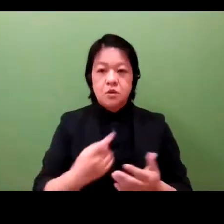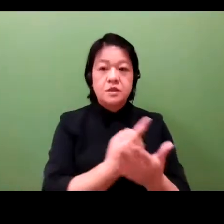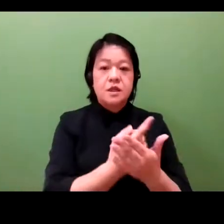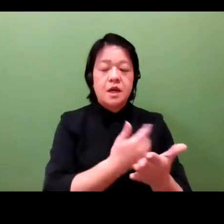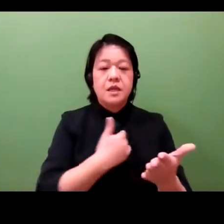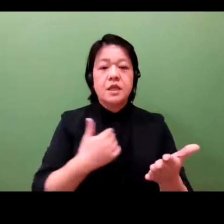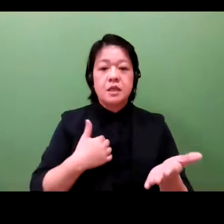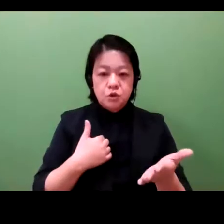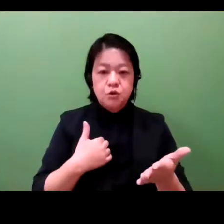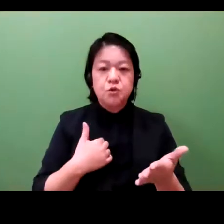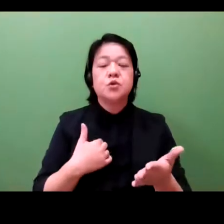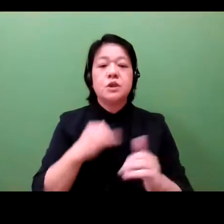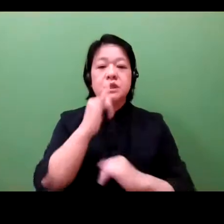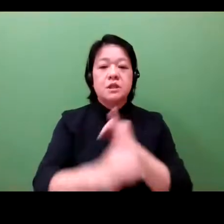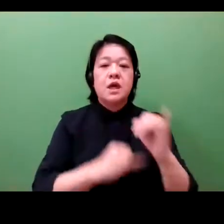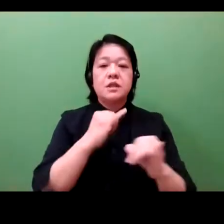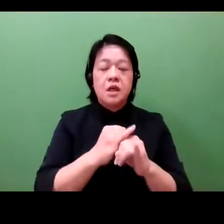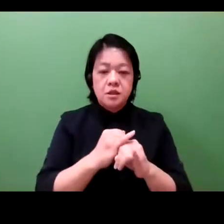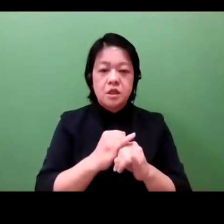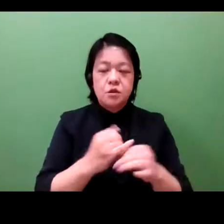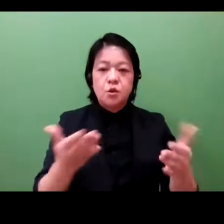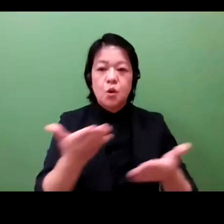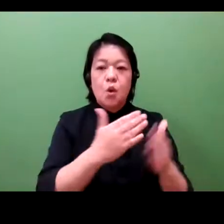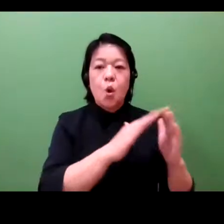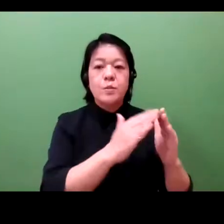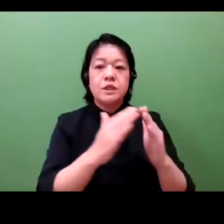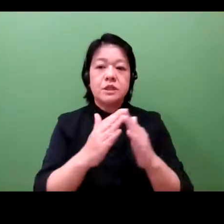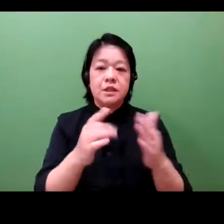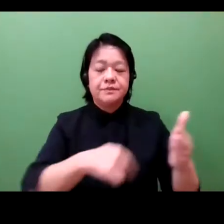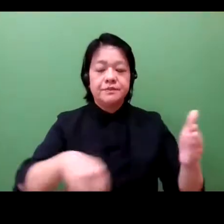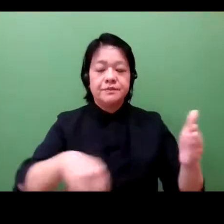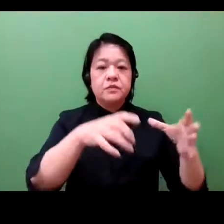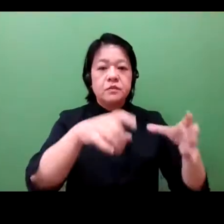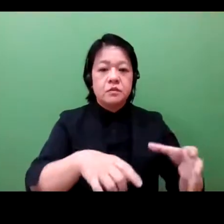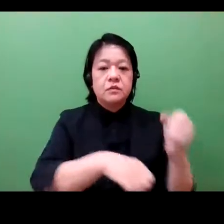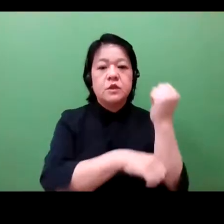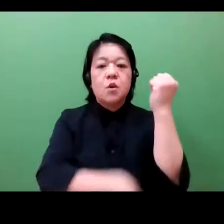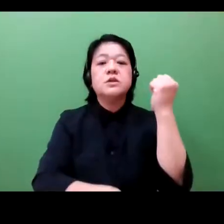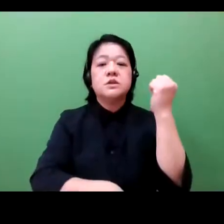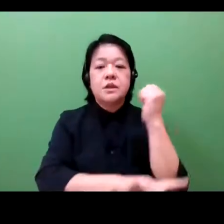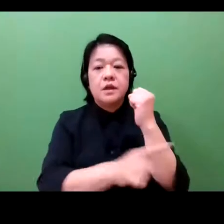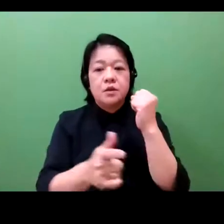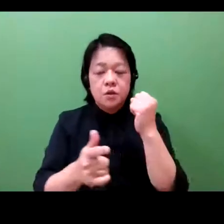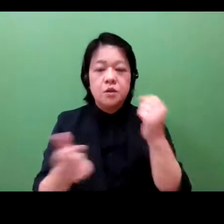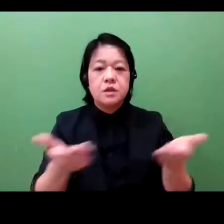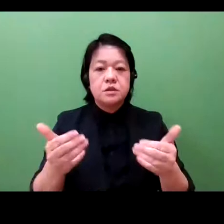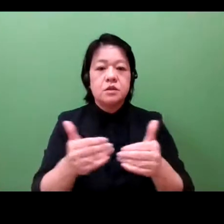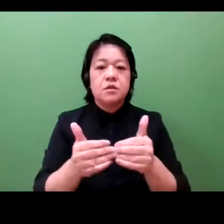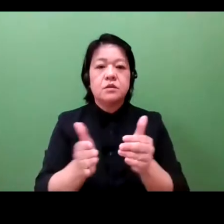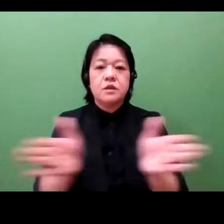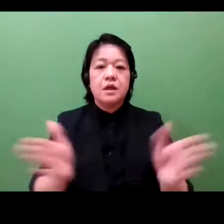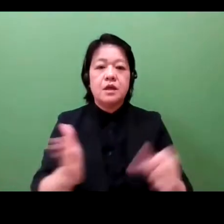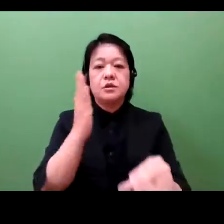About 40% of the doctors participate on the internet community. We provide various business services.